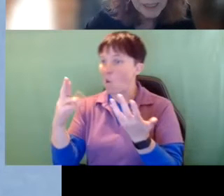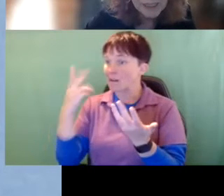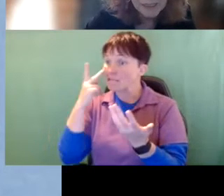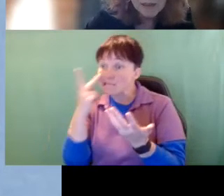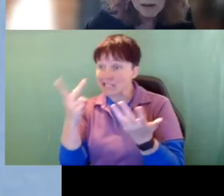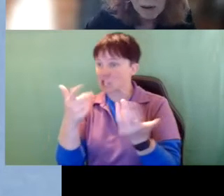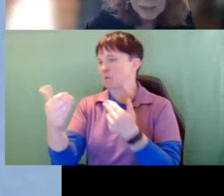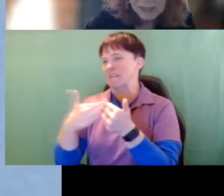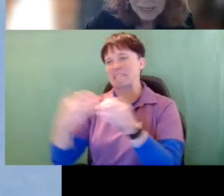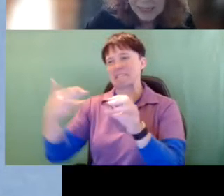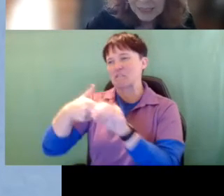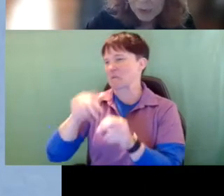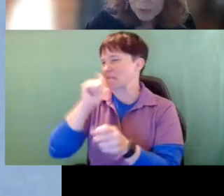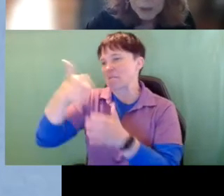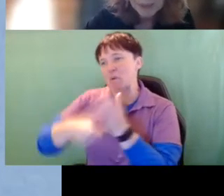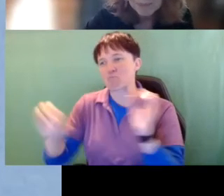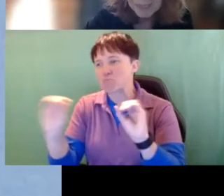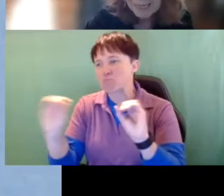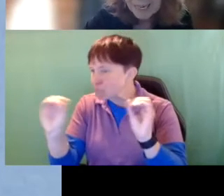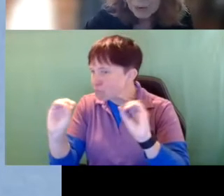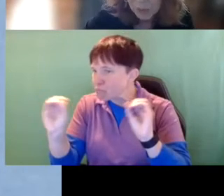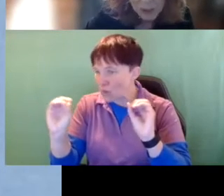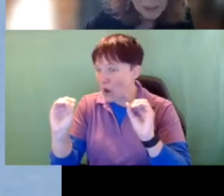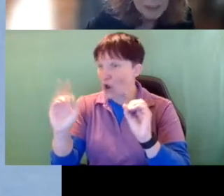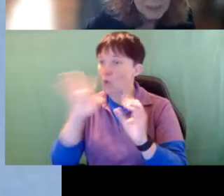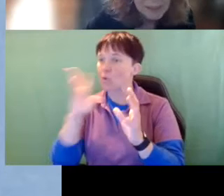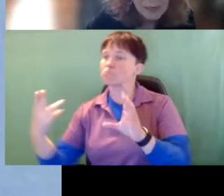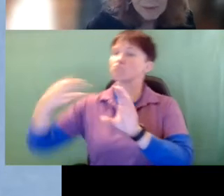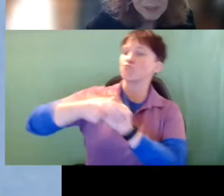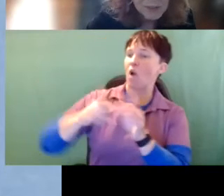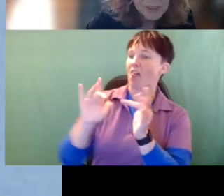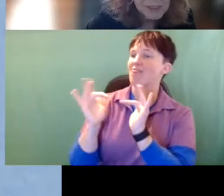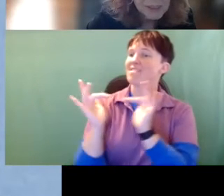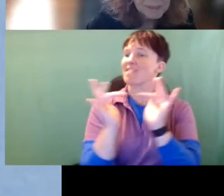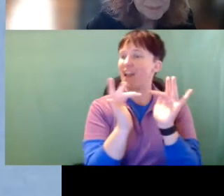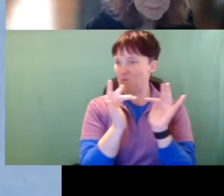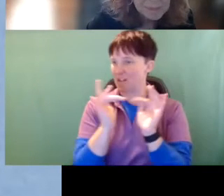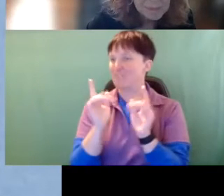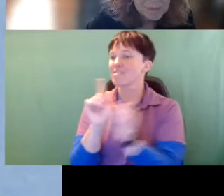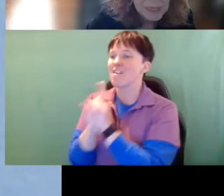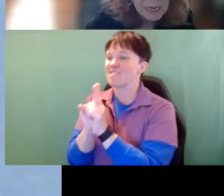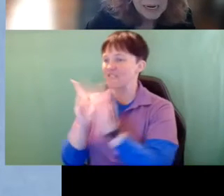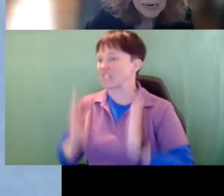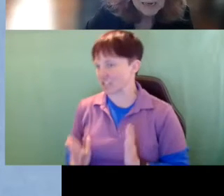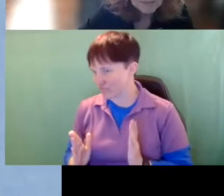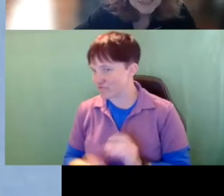It doesn't cost, and it will put them in the network of interveners